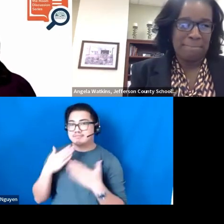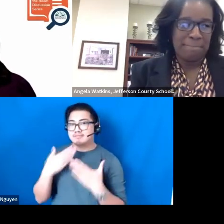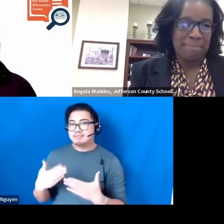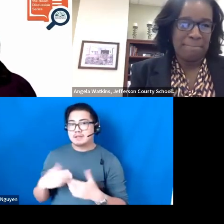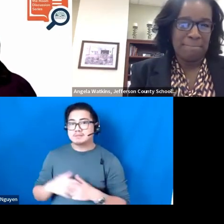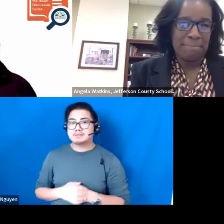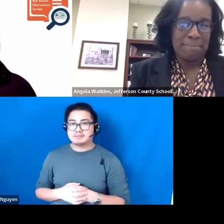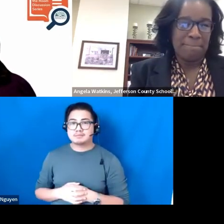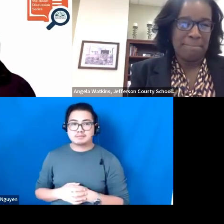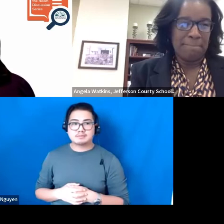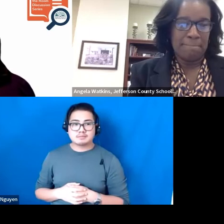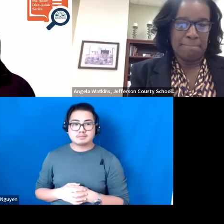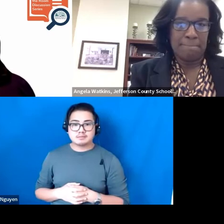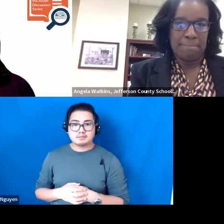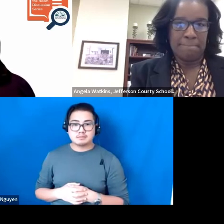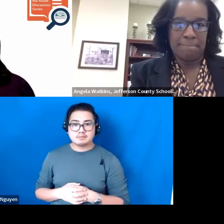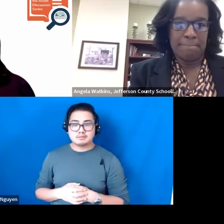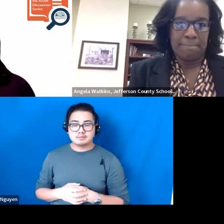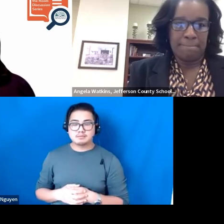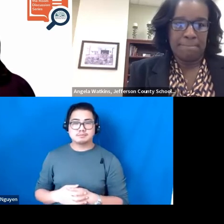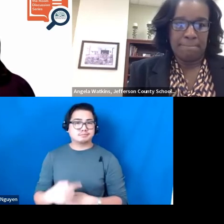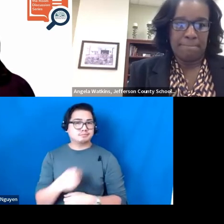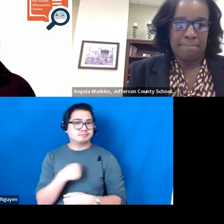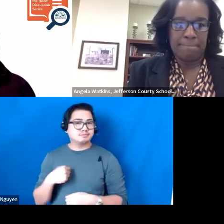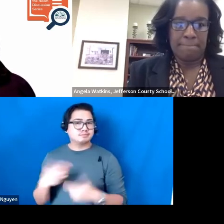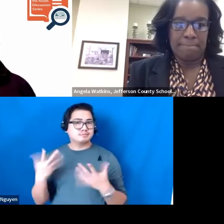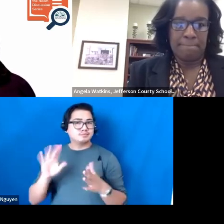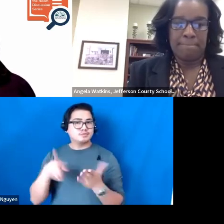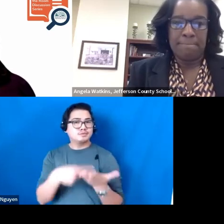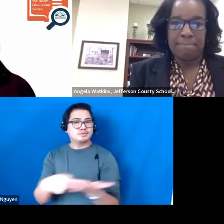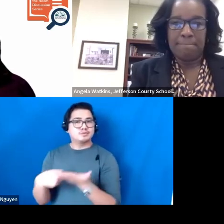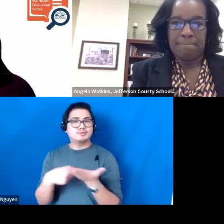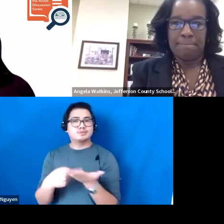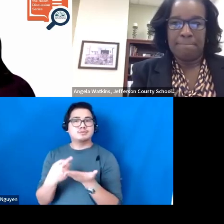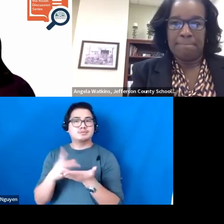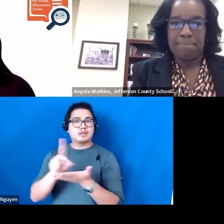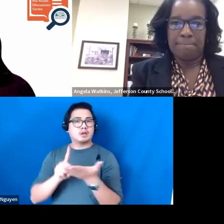We have talked about setting up and designing a system for Instructional Coaching in literacy.